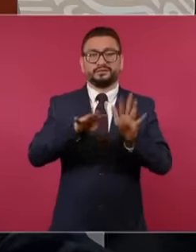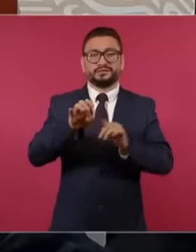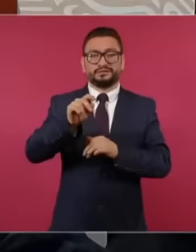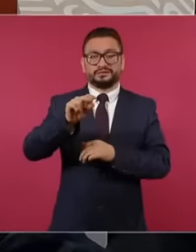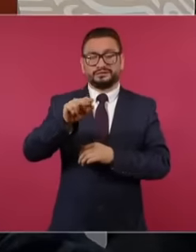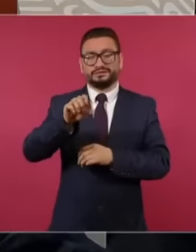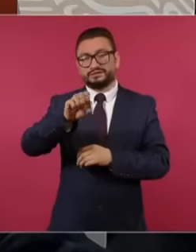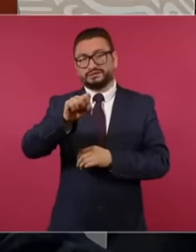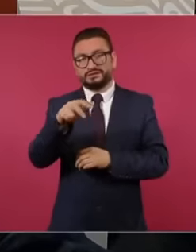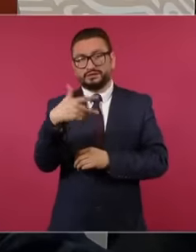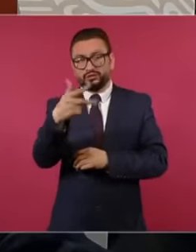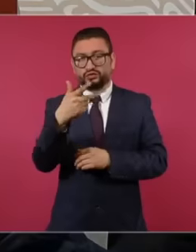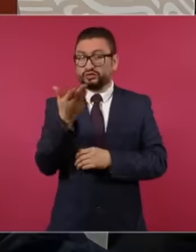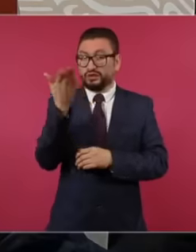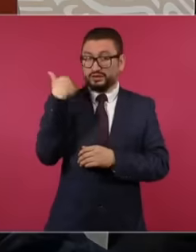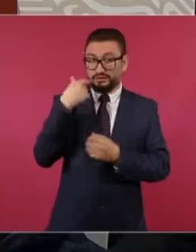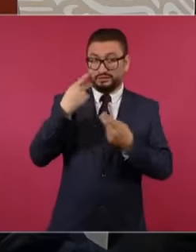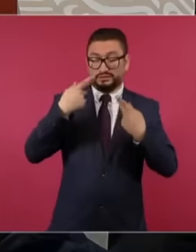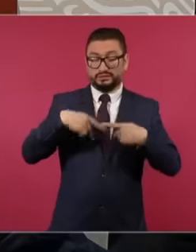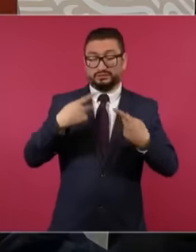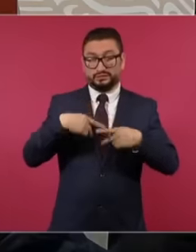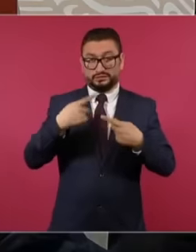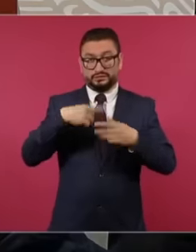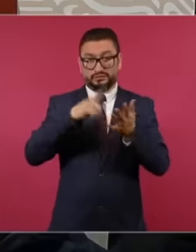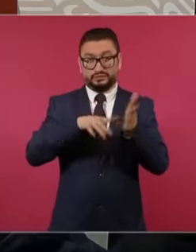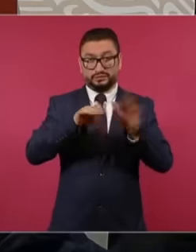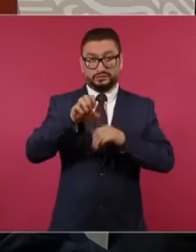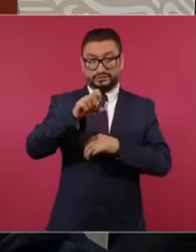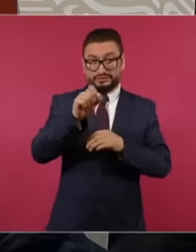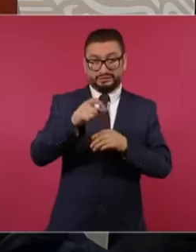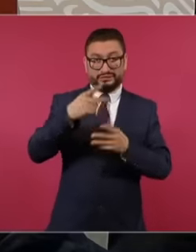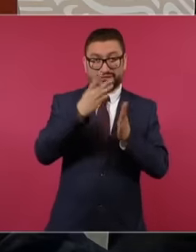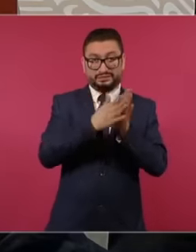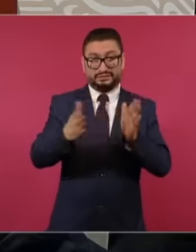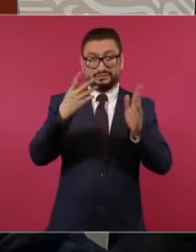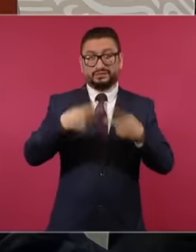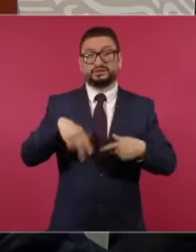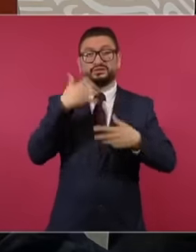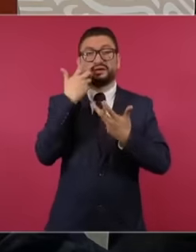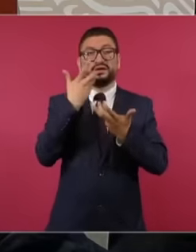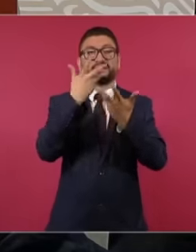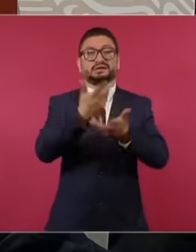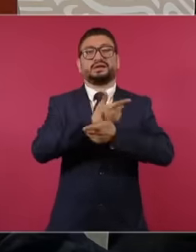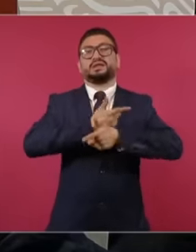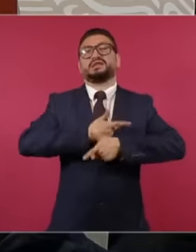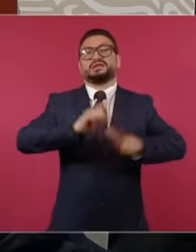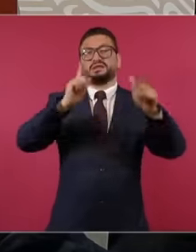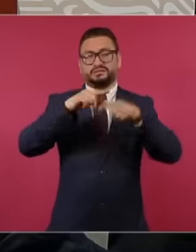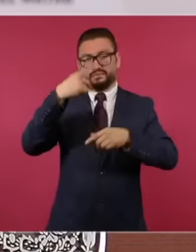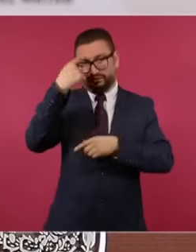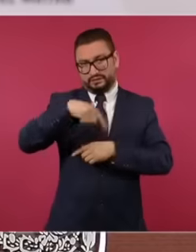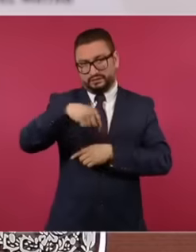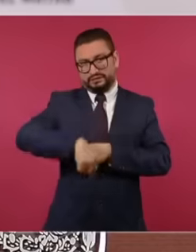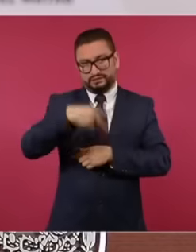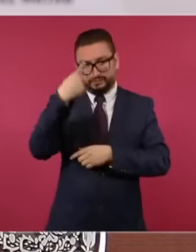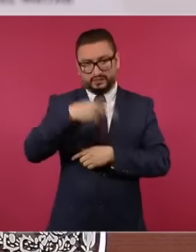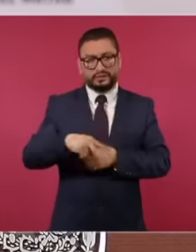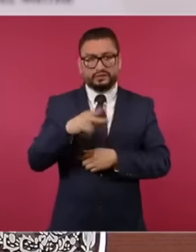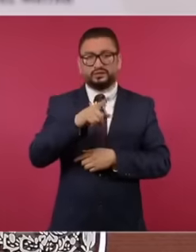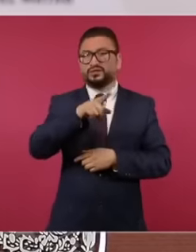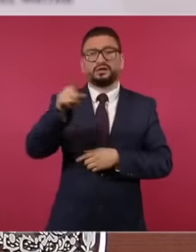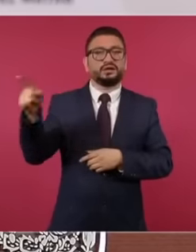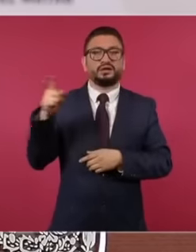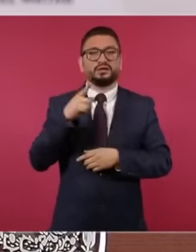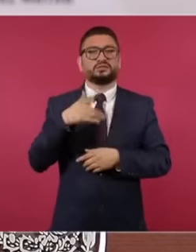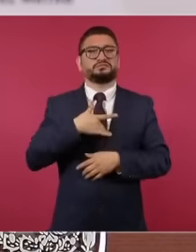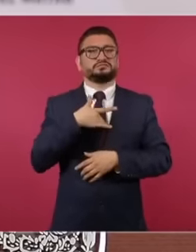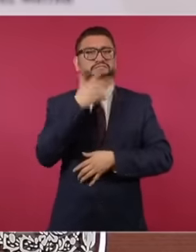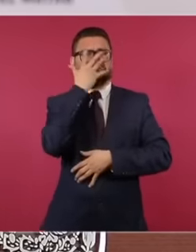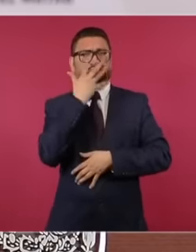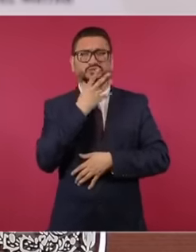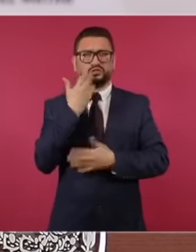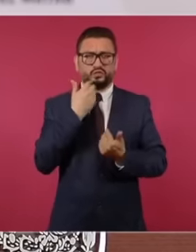the 60s he fought for freedoms in Mexico he has nothing to be ashamed of or